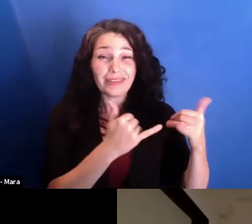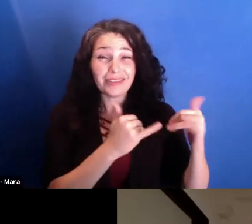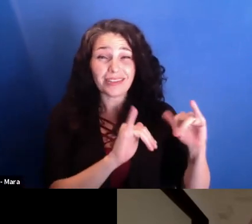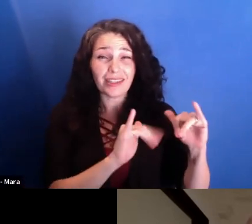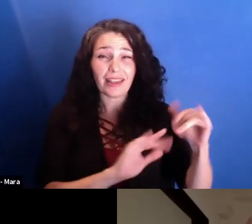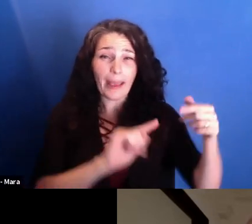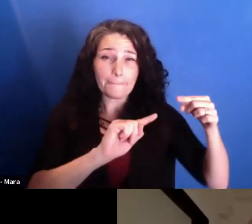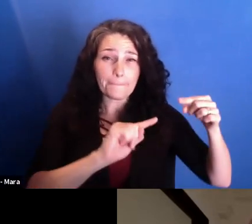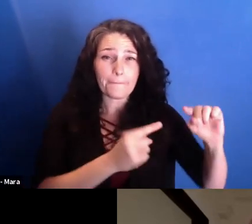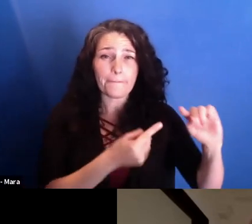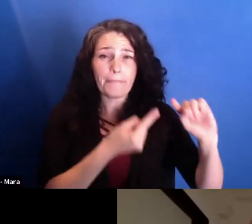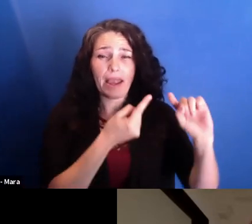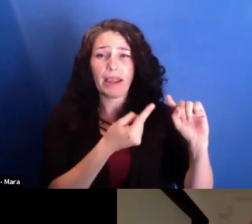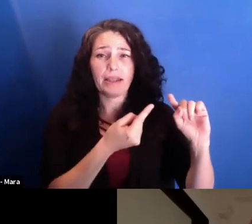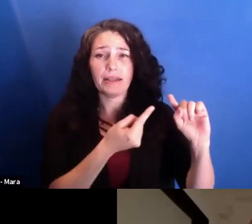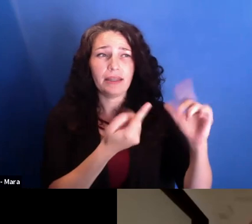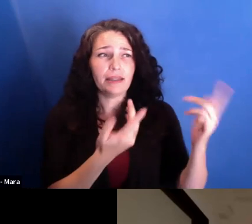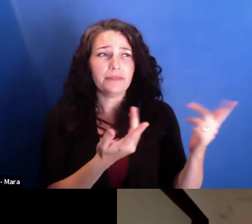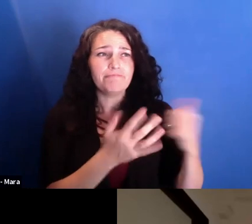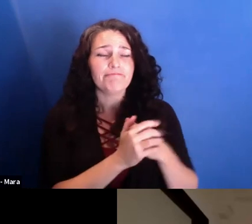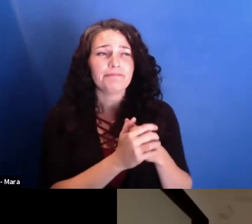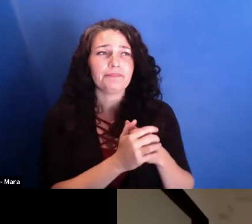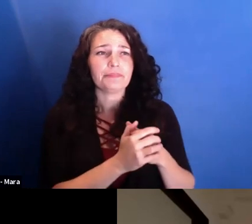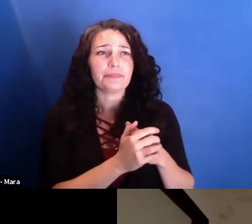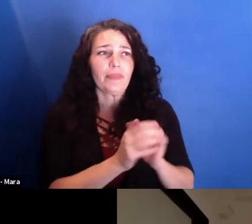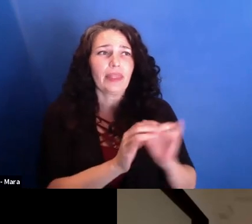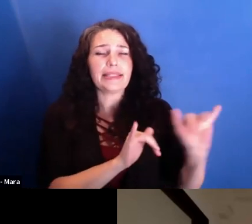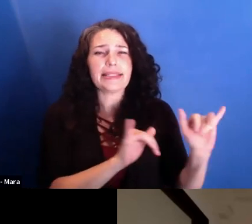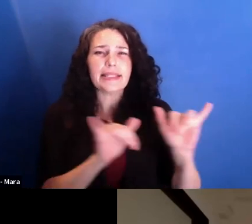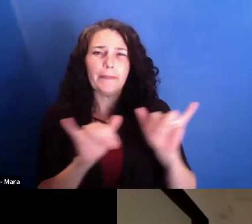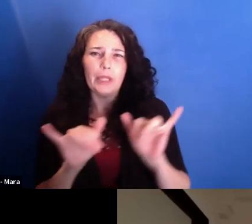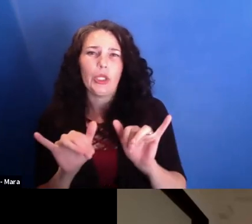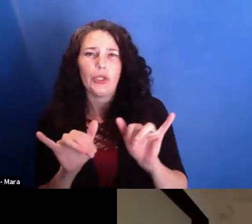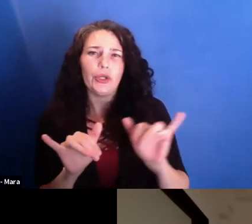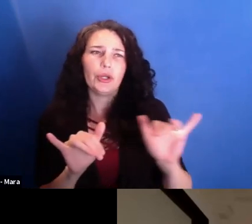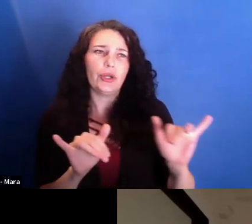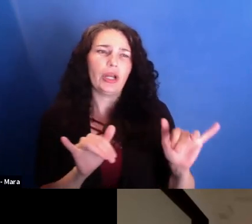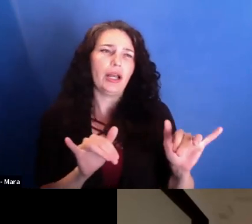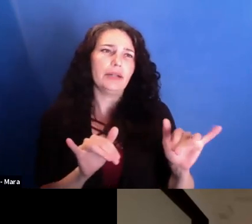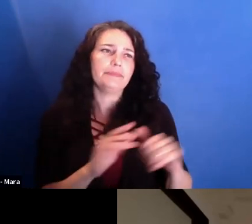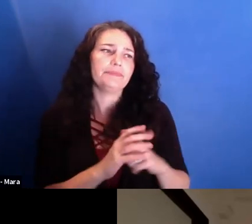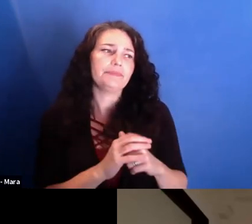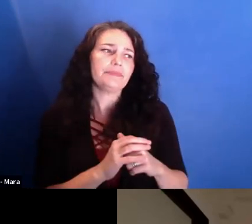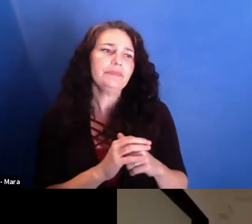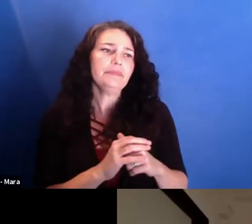is always quite similar. So my intention was to show the complexity of society